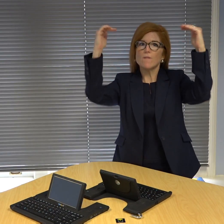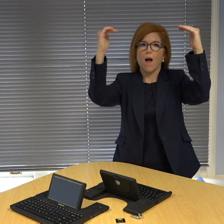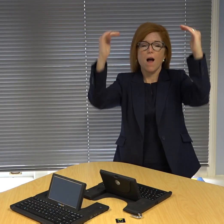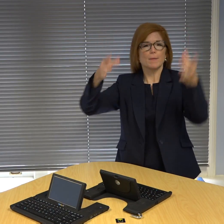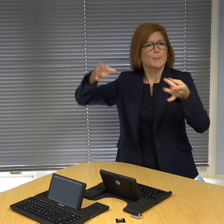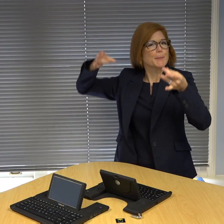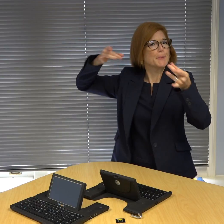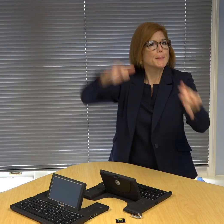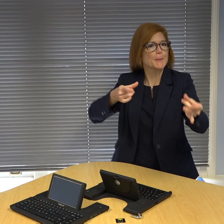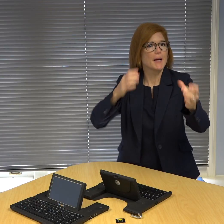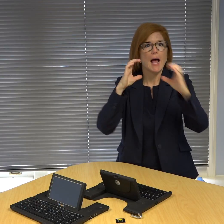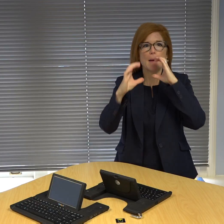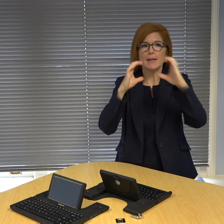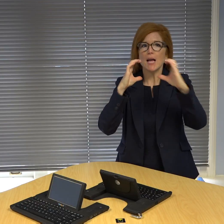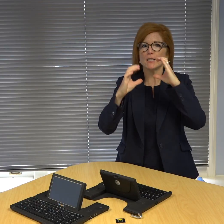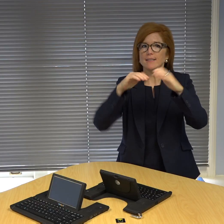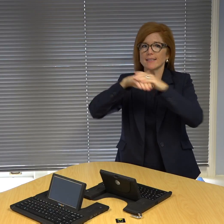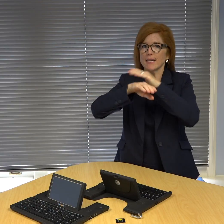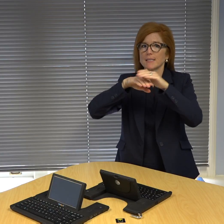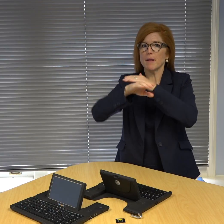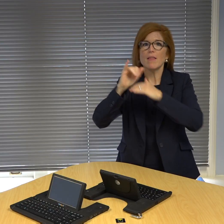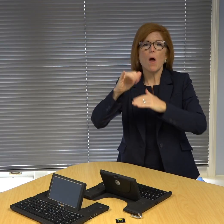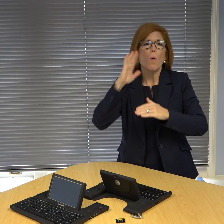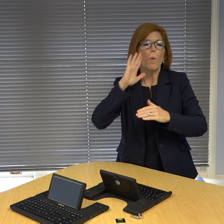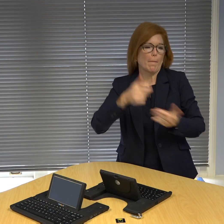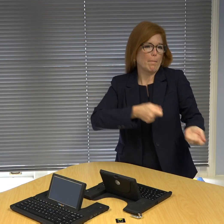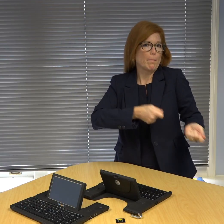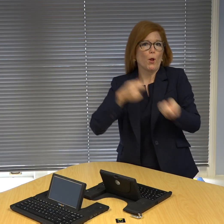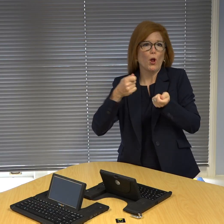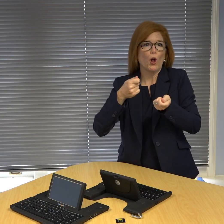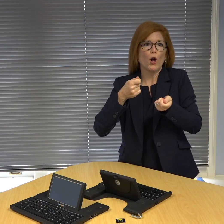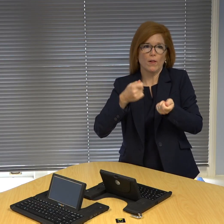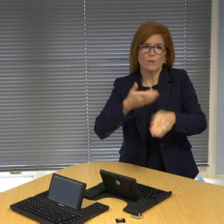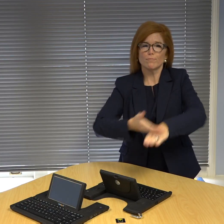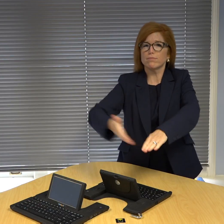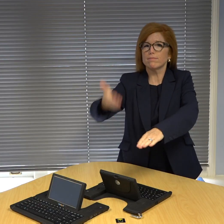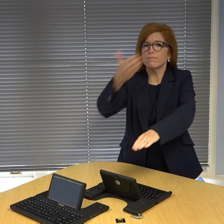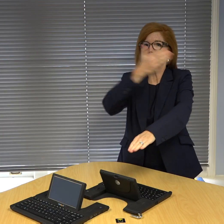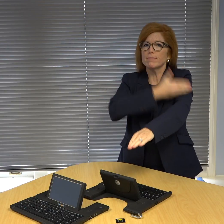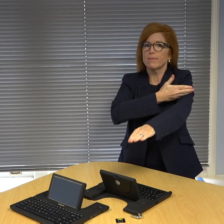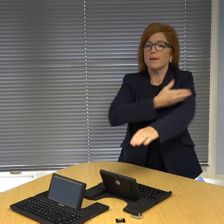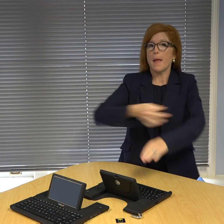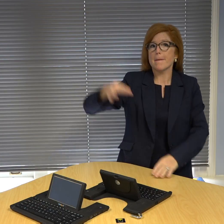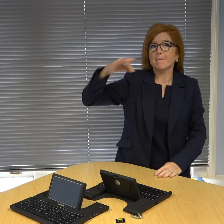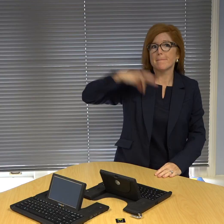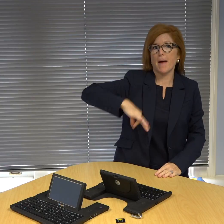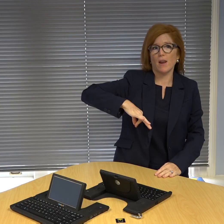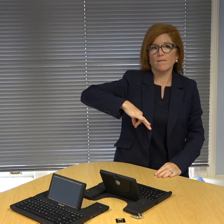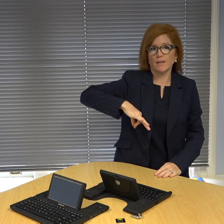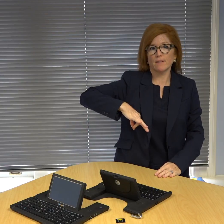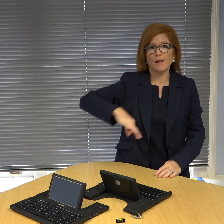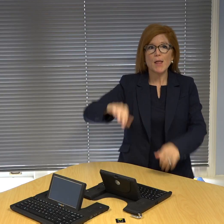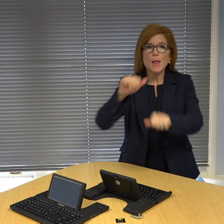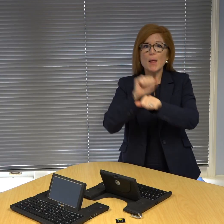Our goal is to promote and effective communication accessibility that will improve and benefit